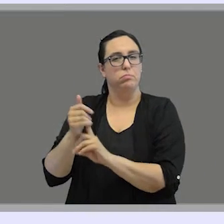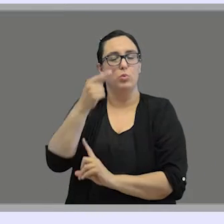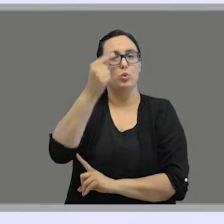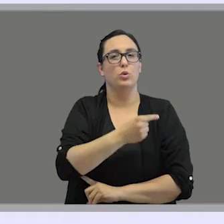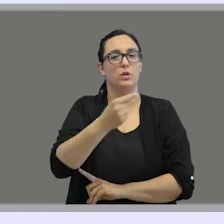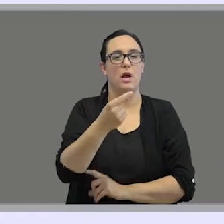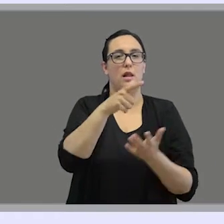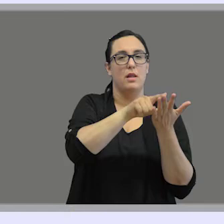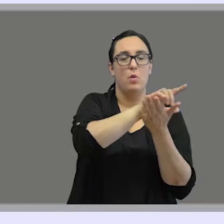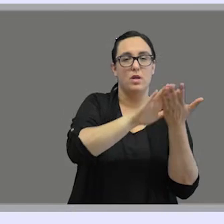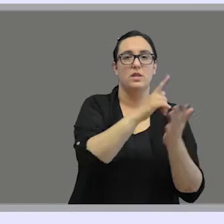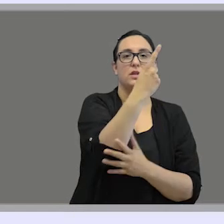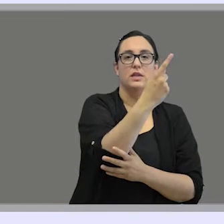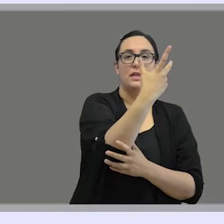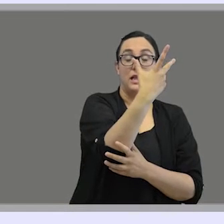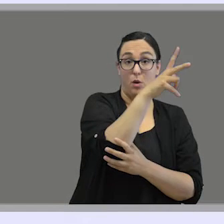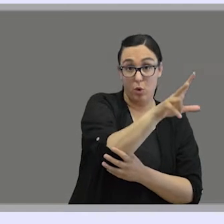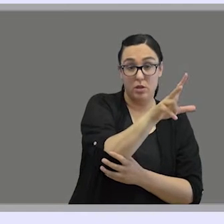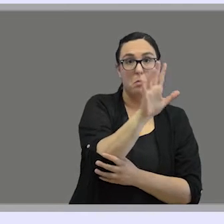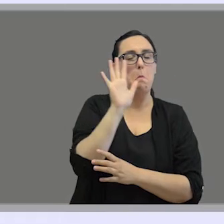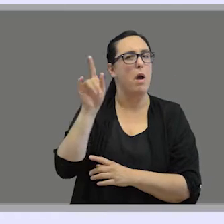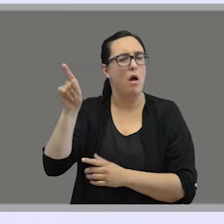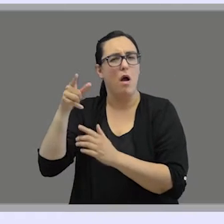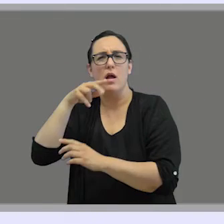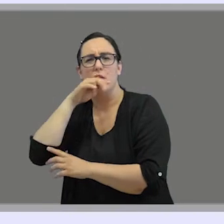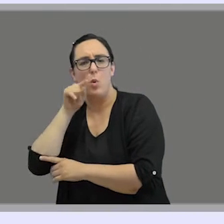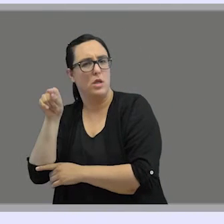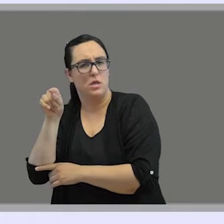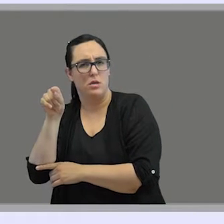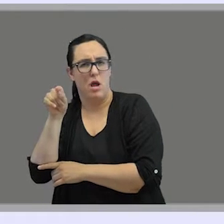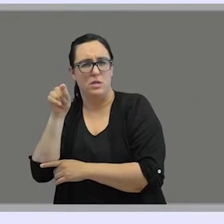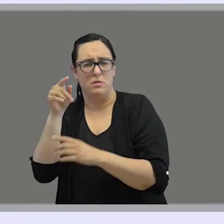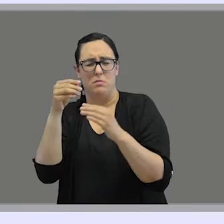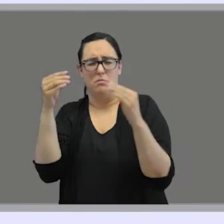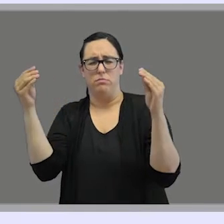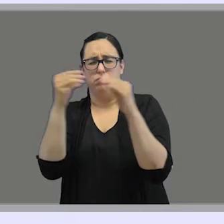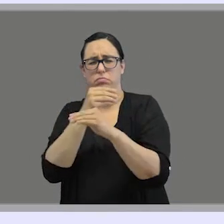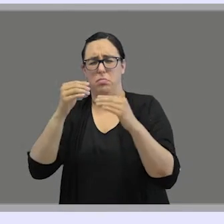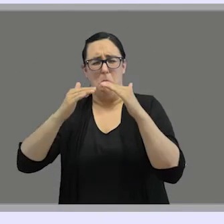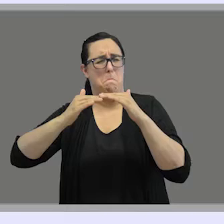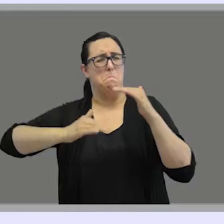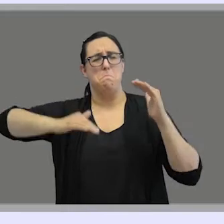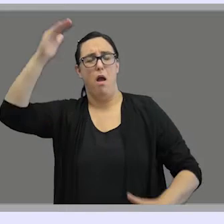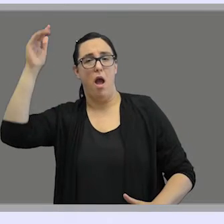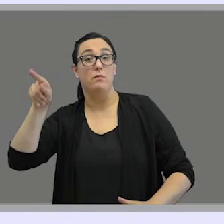and for spoken languages, the number is much bigger,